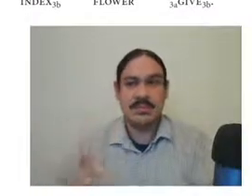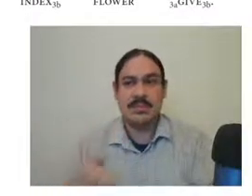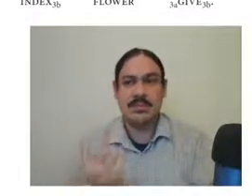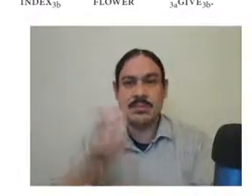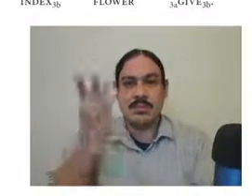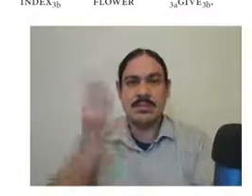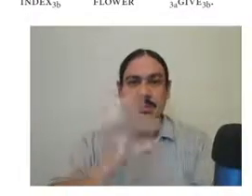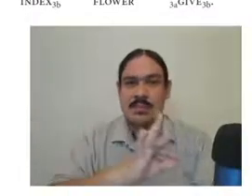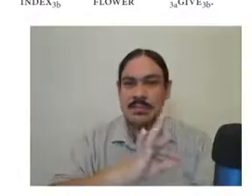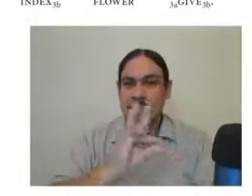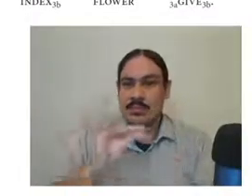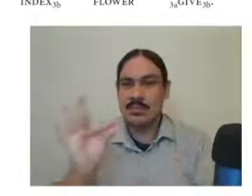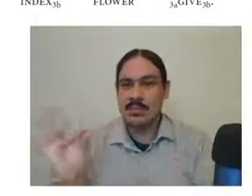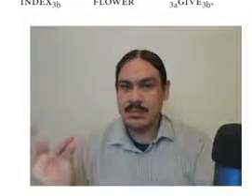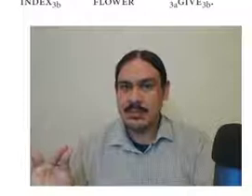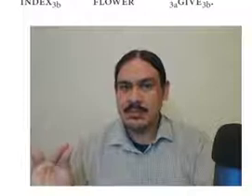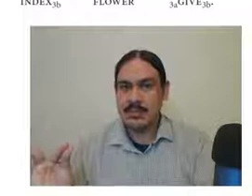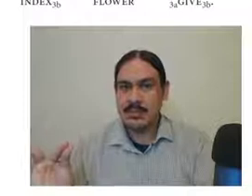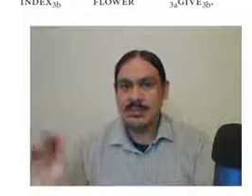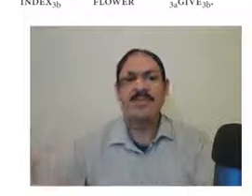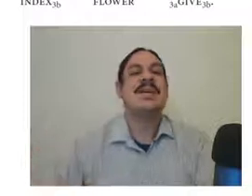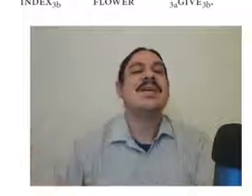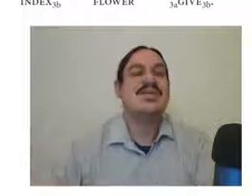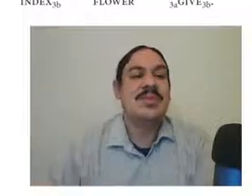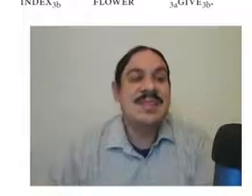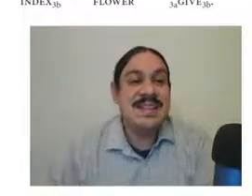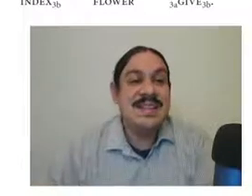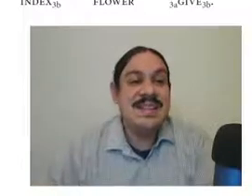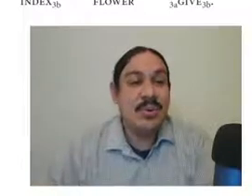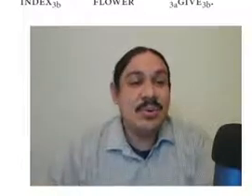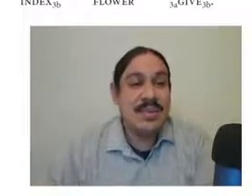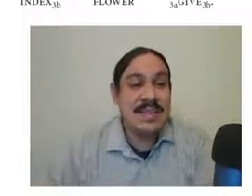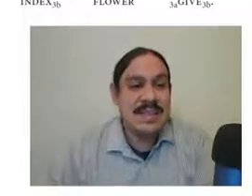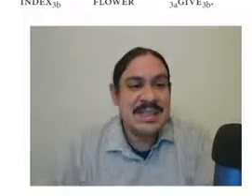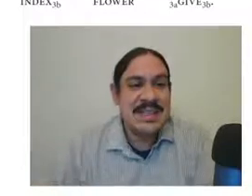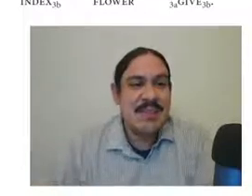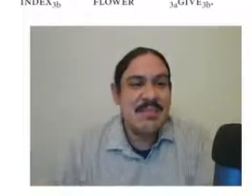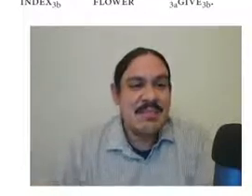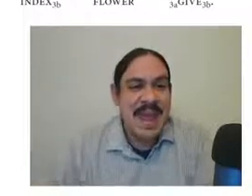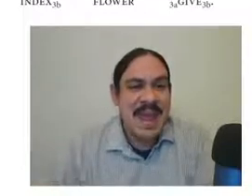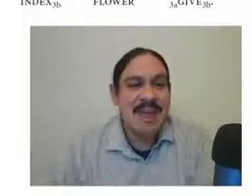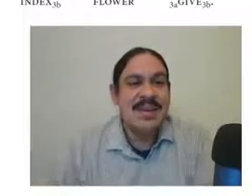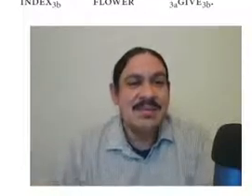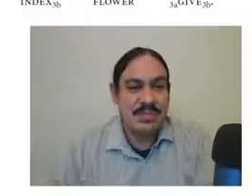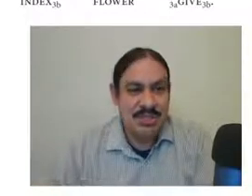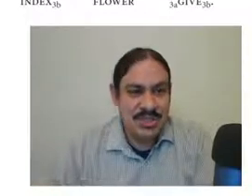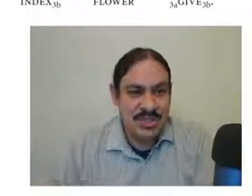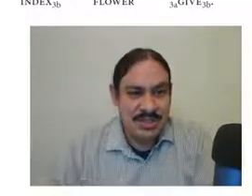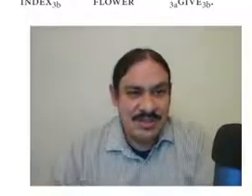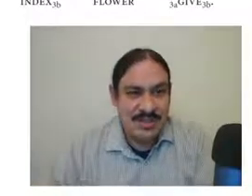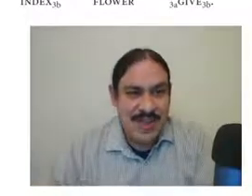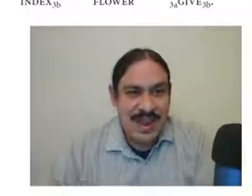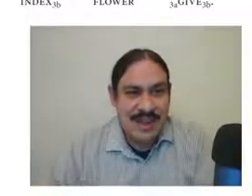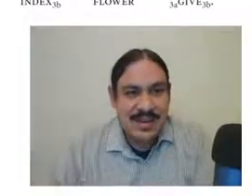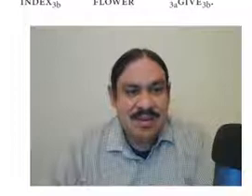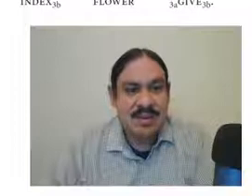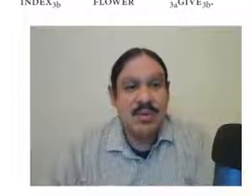3b you can see that the order is man